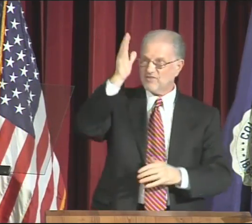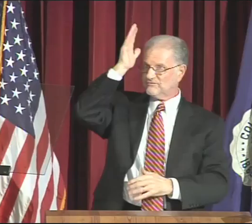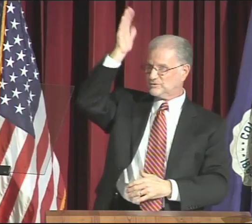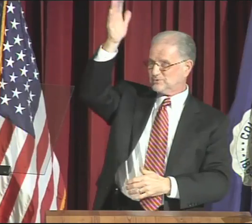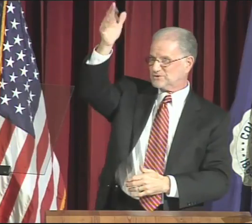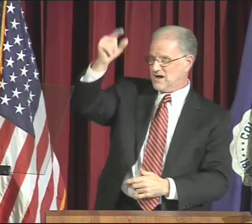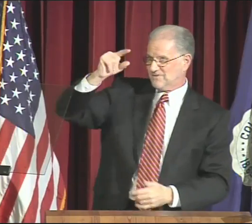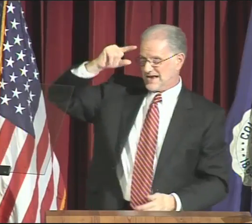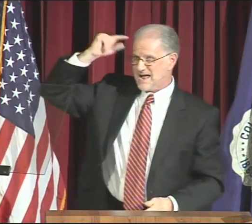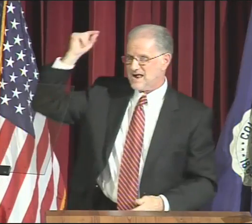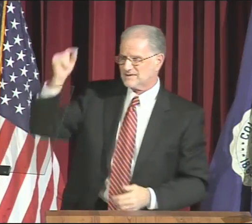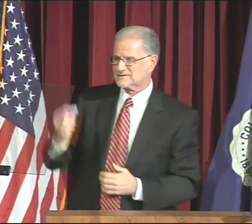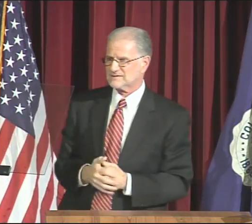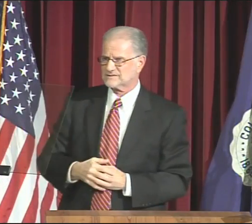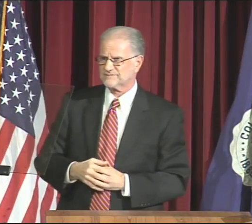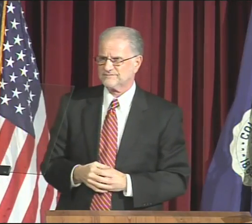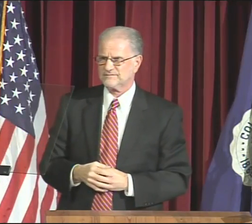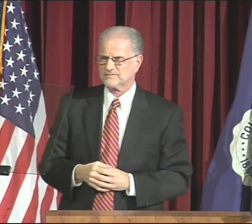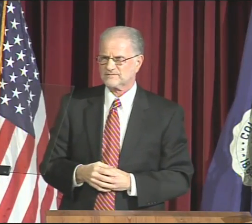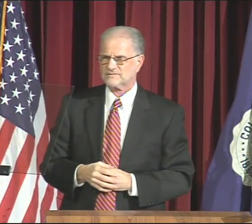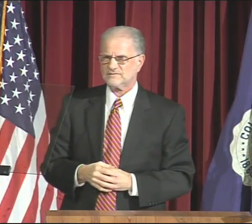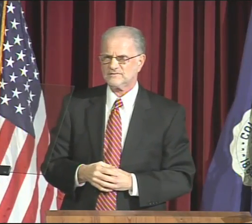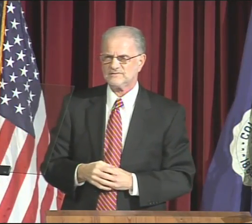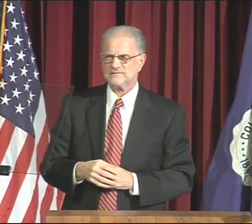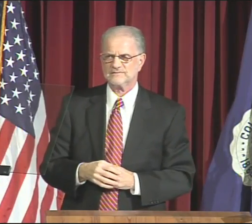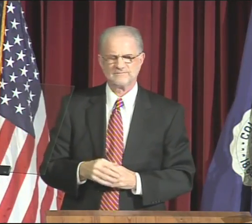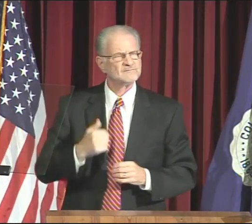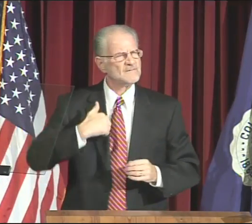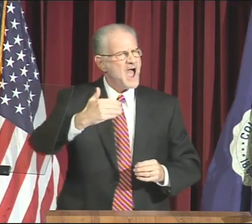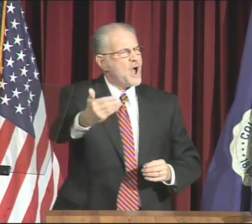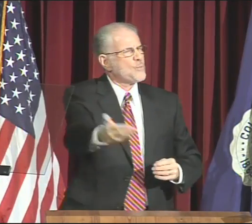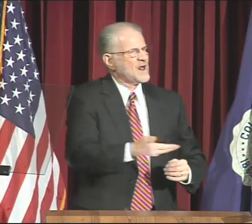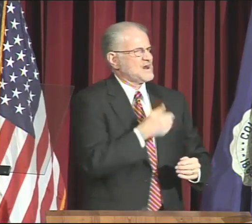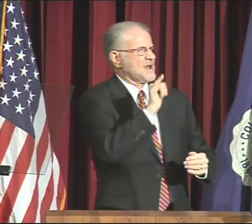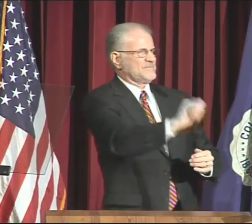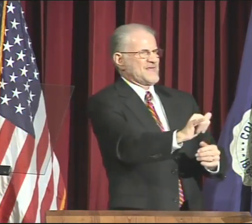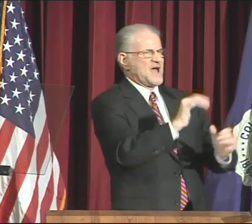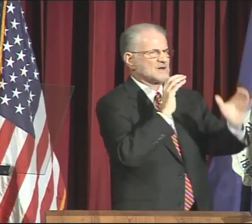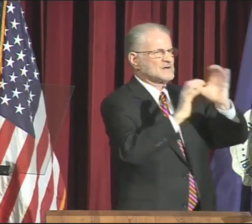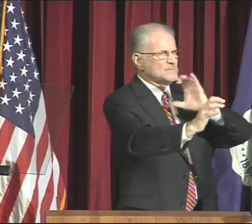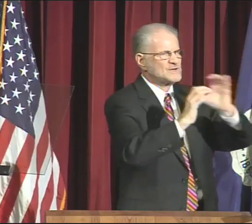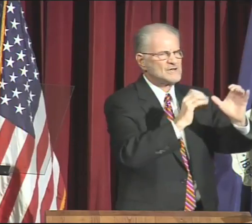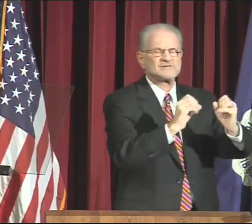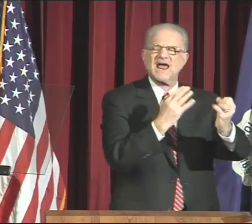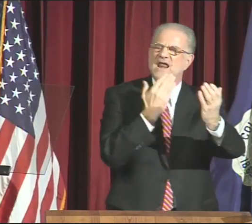your hopes, and your concerns for the future of Gallaudet.